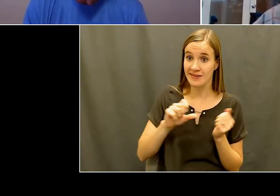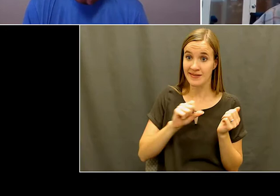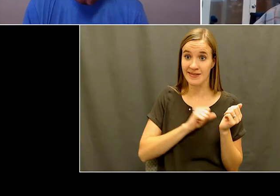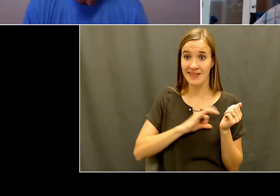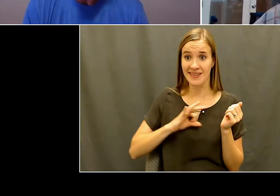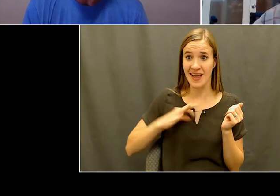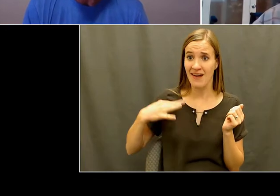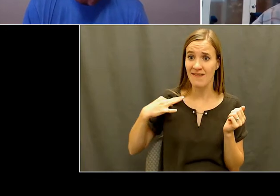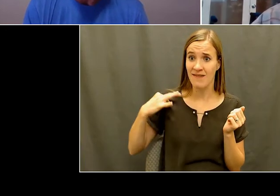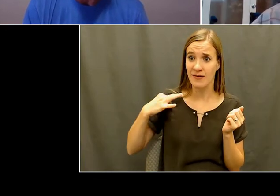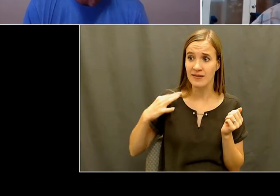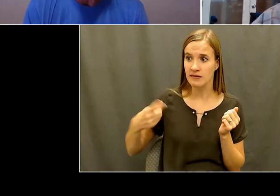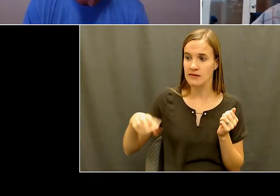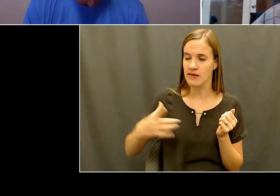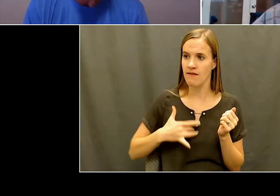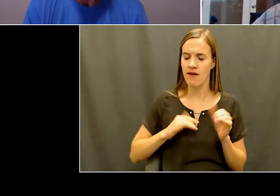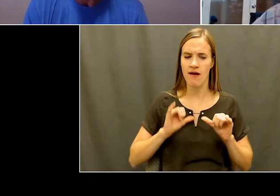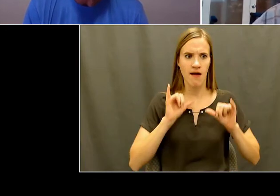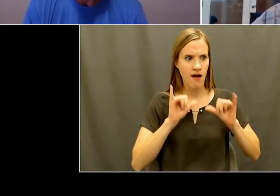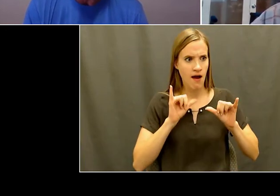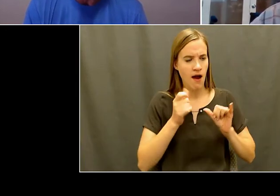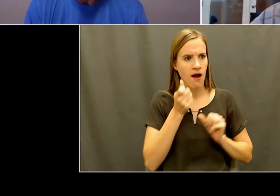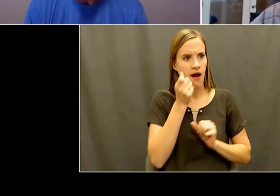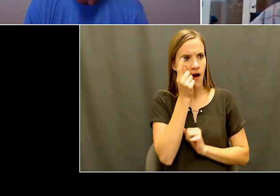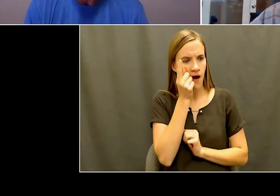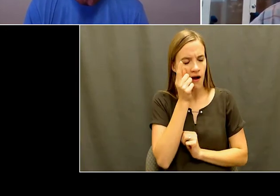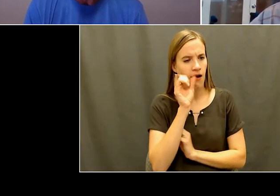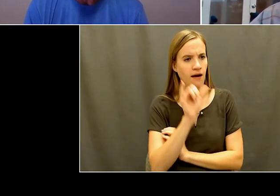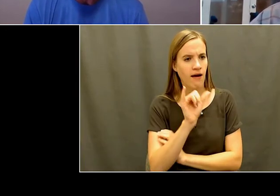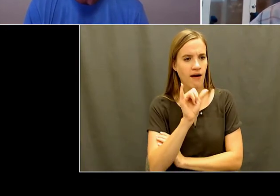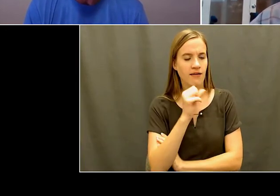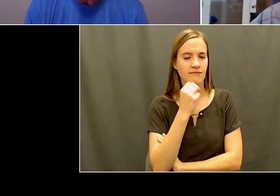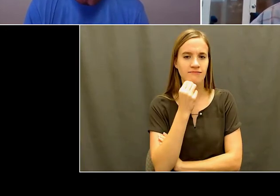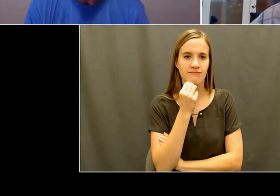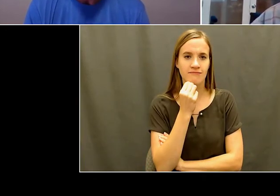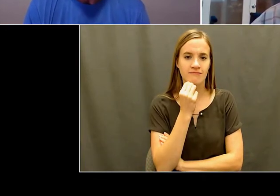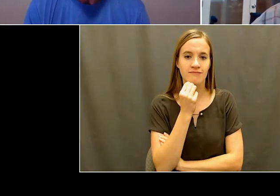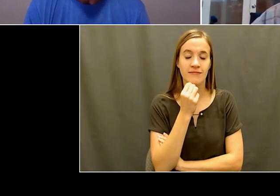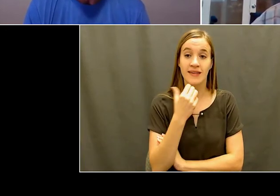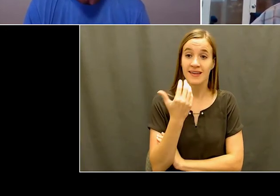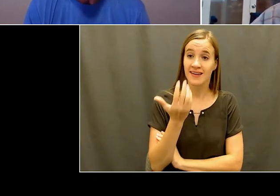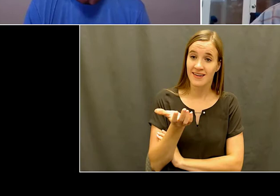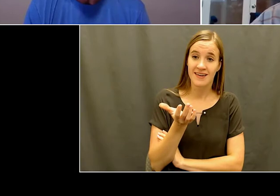complaining there was no complaining. There's no, no